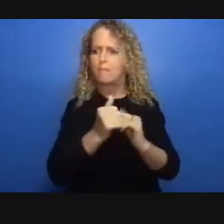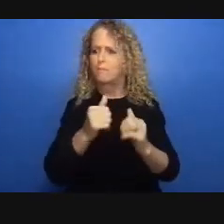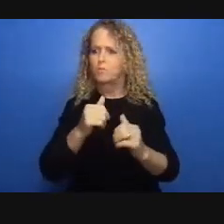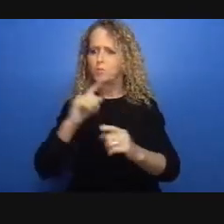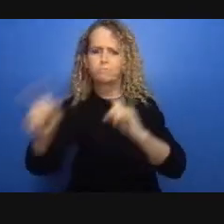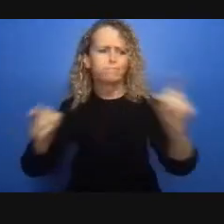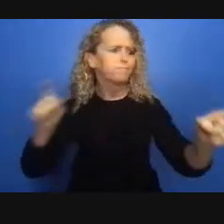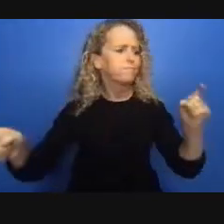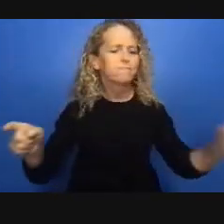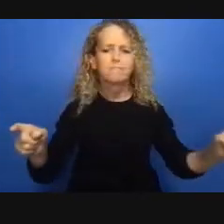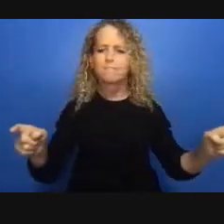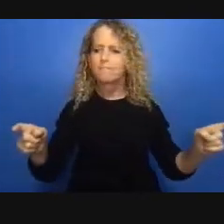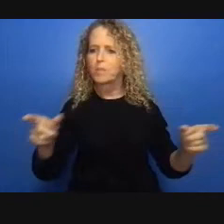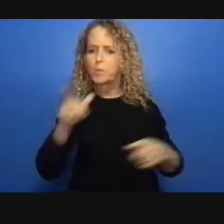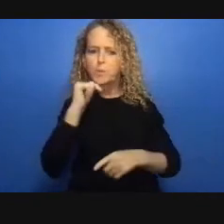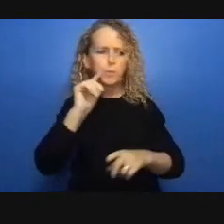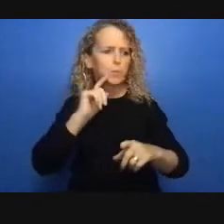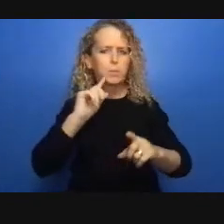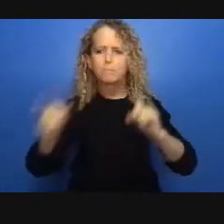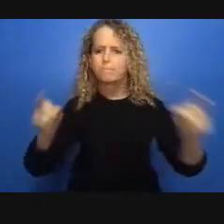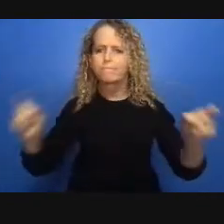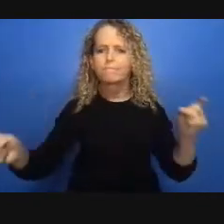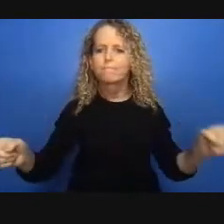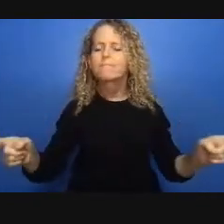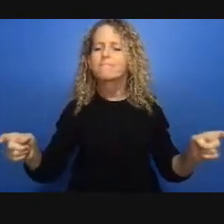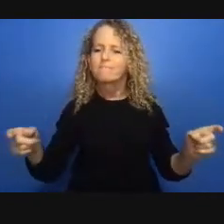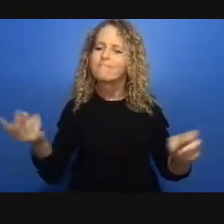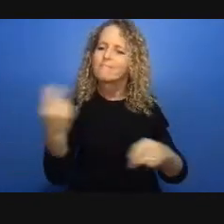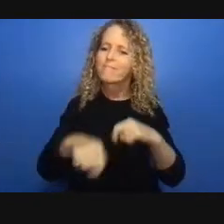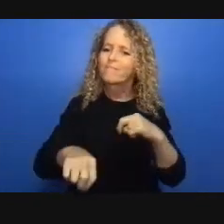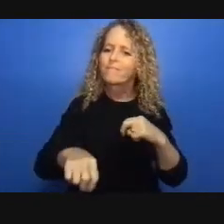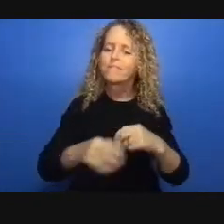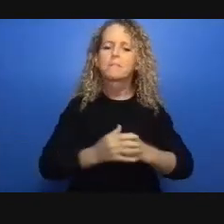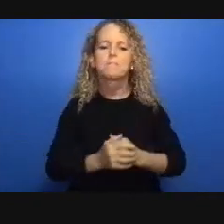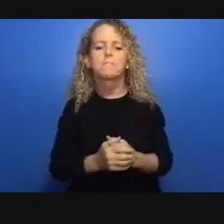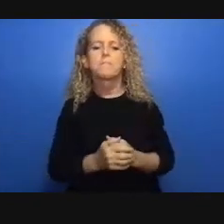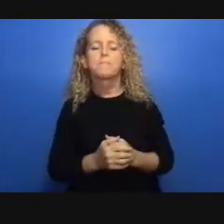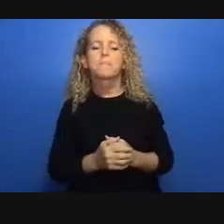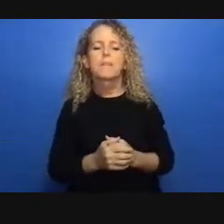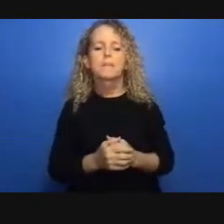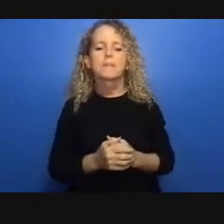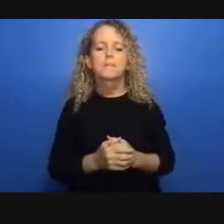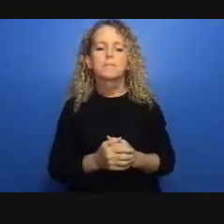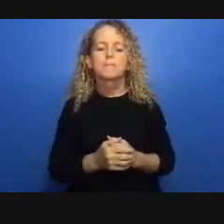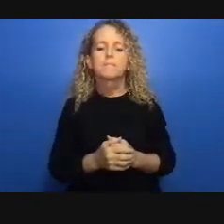our process and our report the question the framing question of which was what have we learned